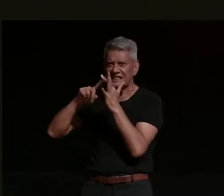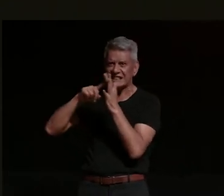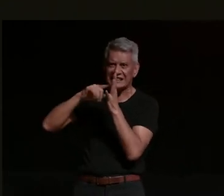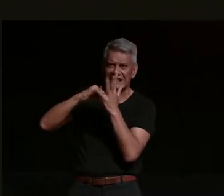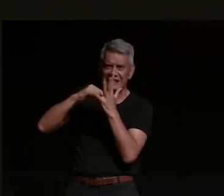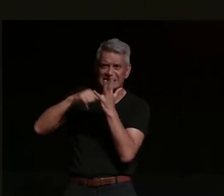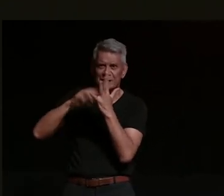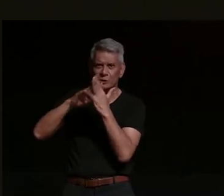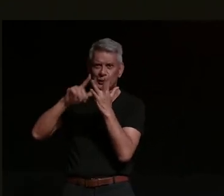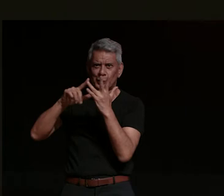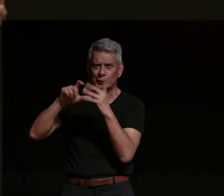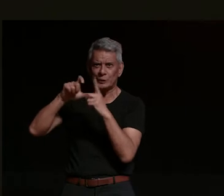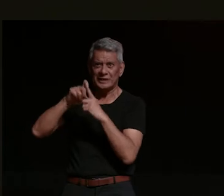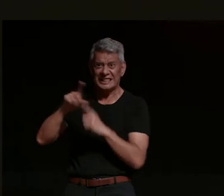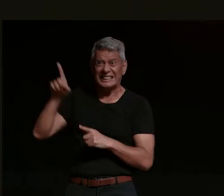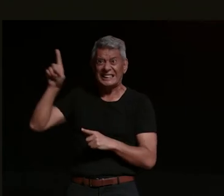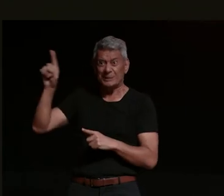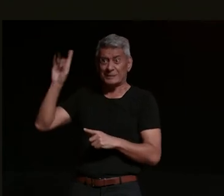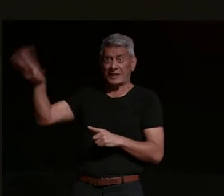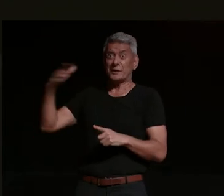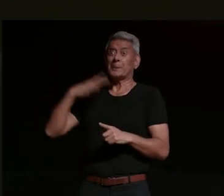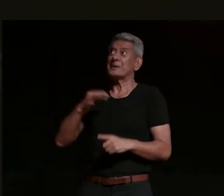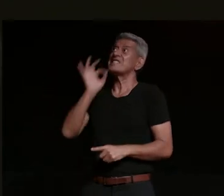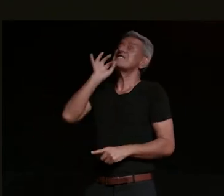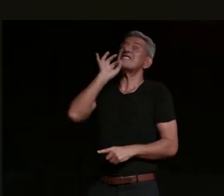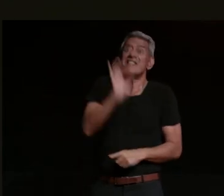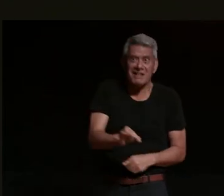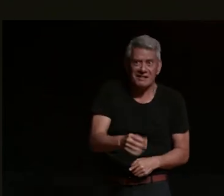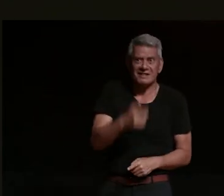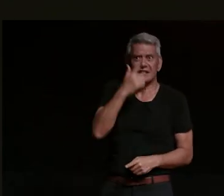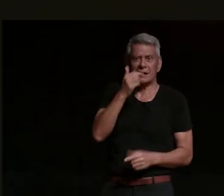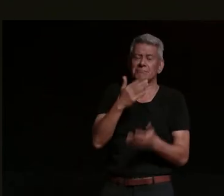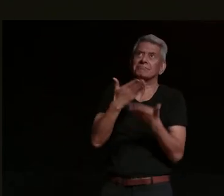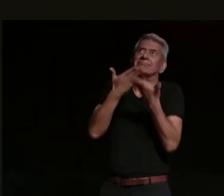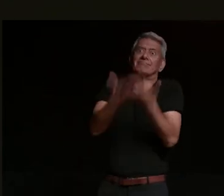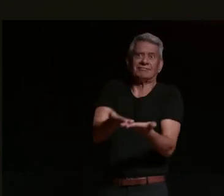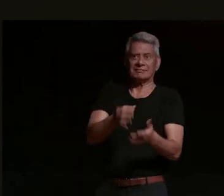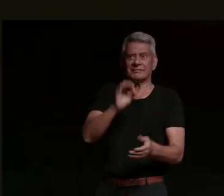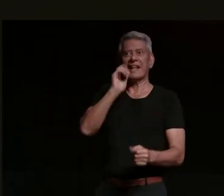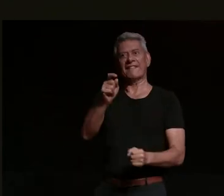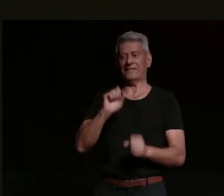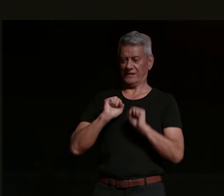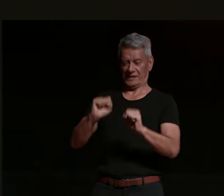not only be part of the movie but have your actual members within the movie doing a scene with him so